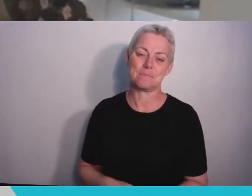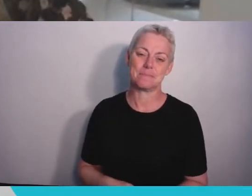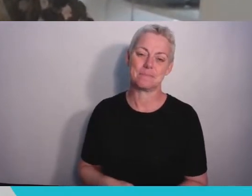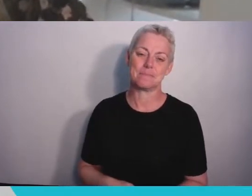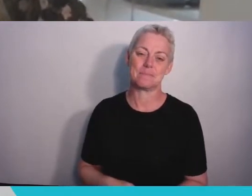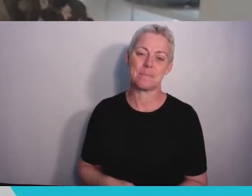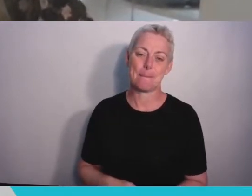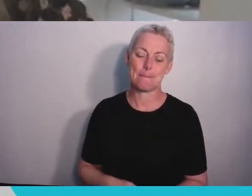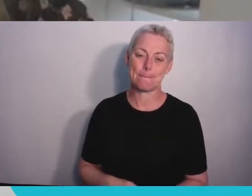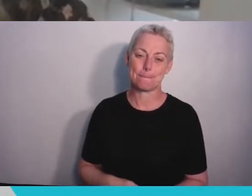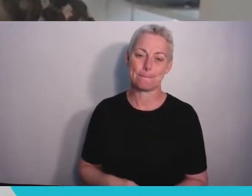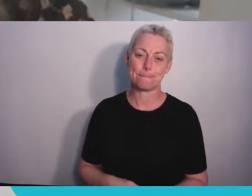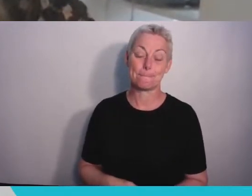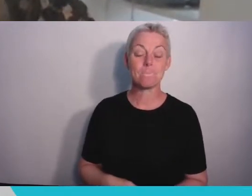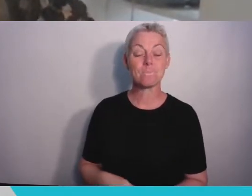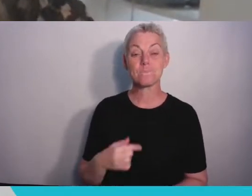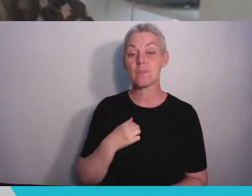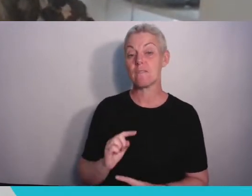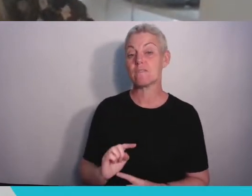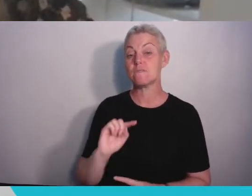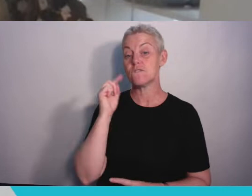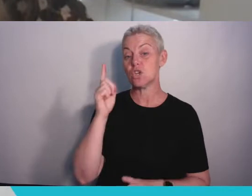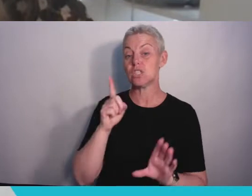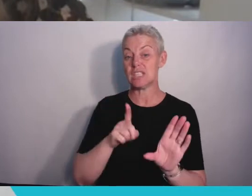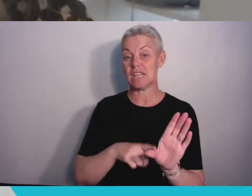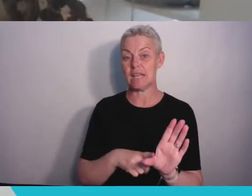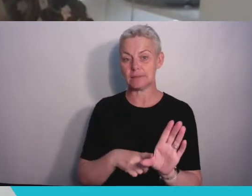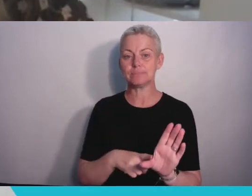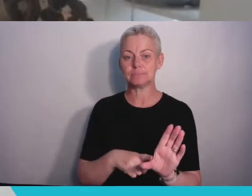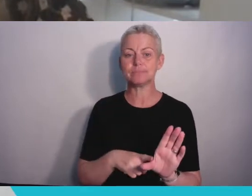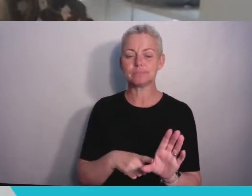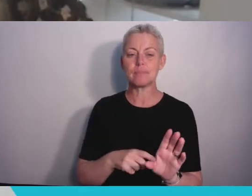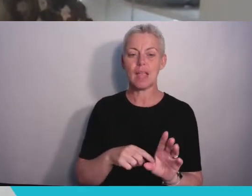of my undergrad, right after I got a horrible essay result back, that I thought I wouldn’t